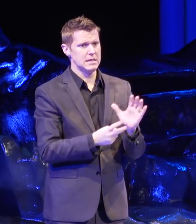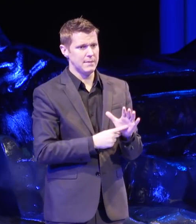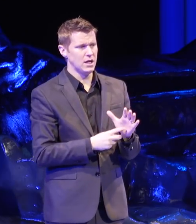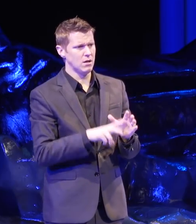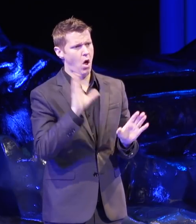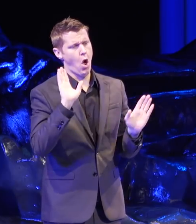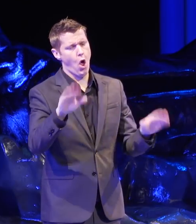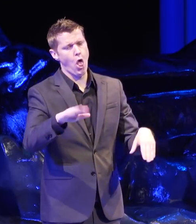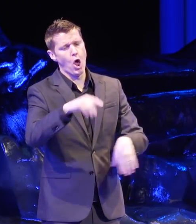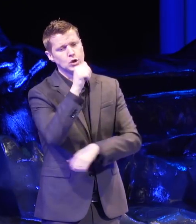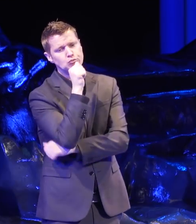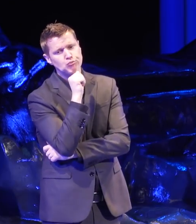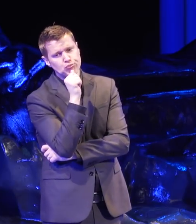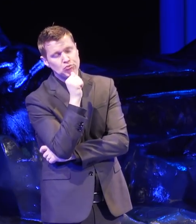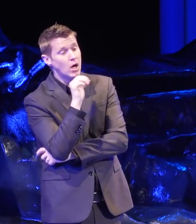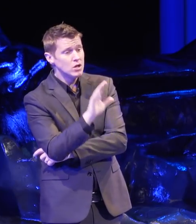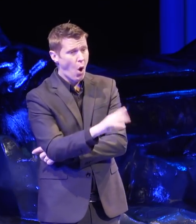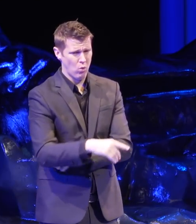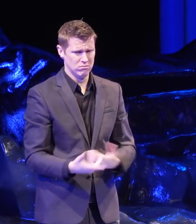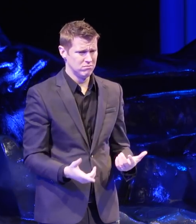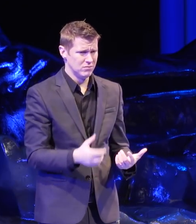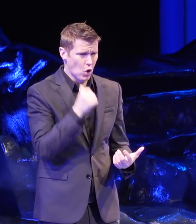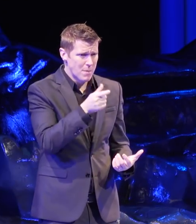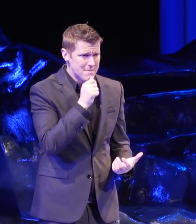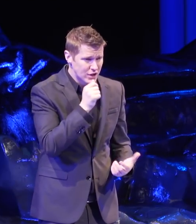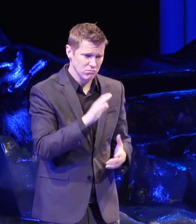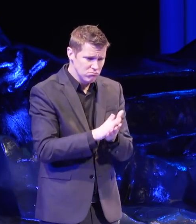Change requires impatience but it does mean